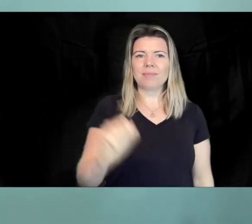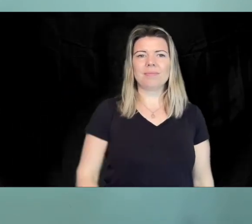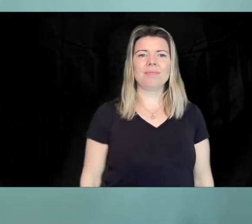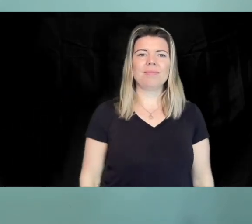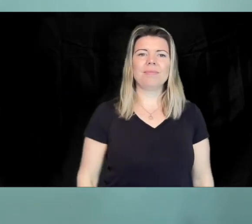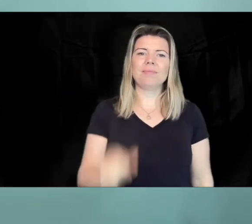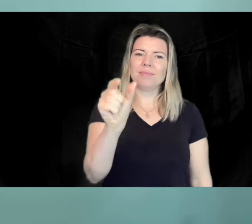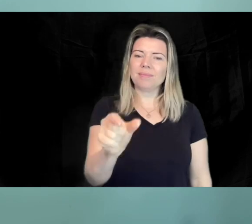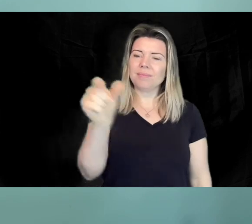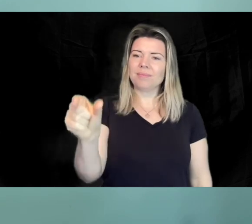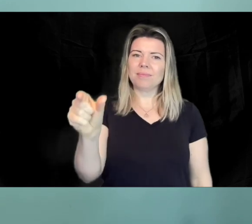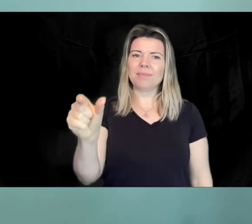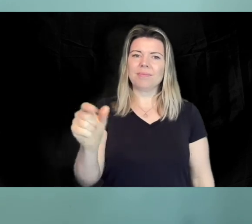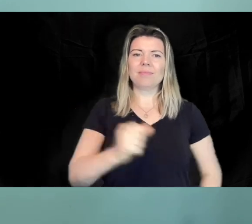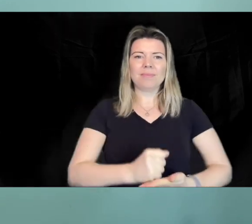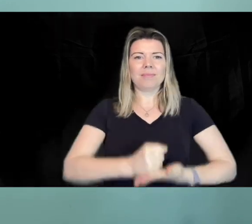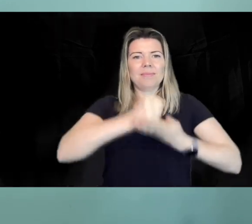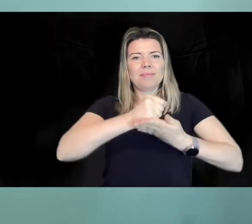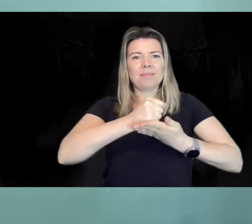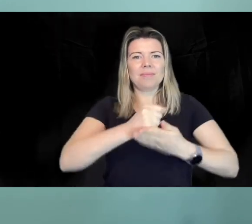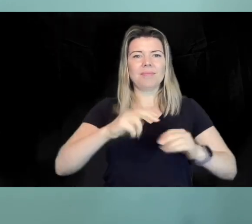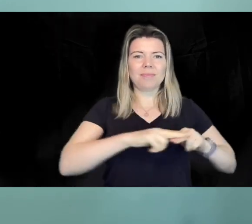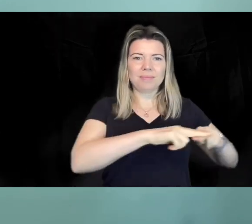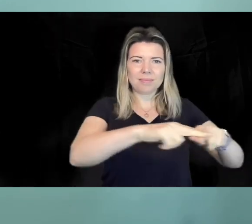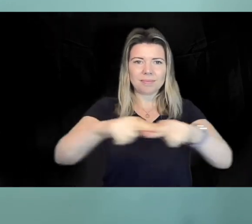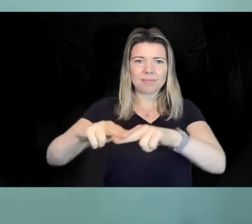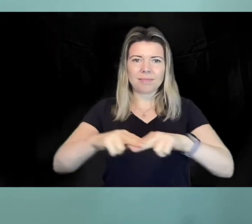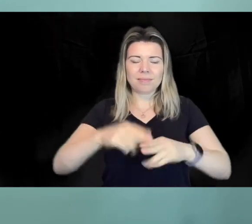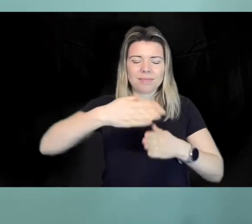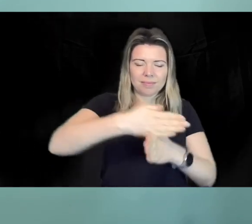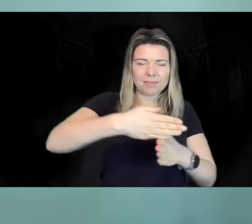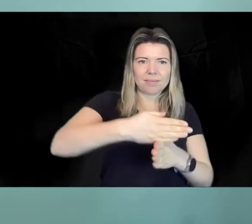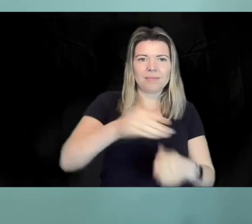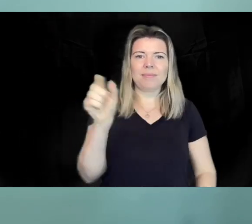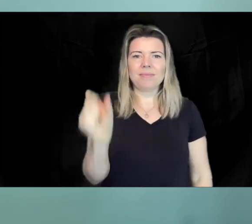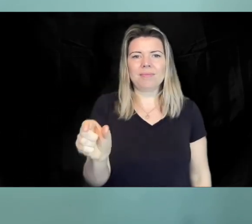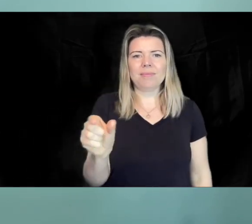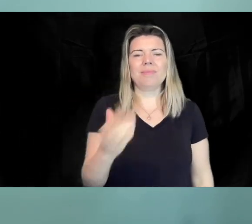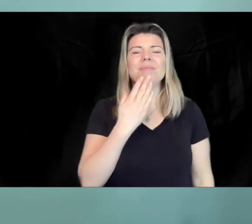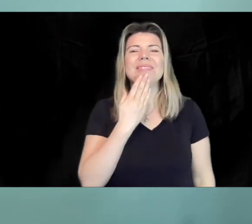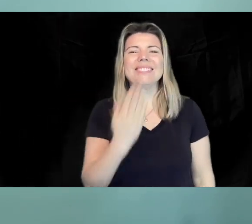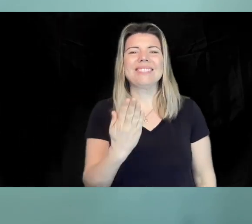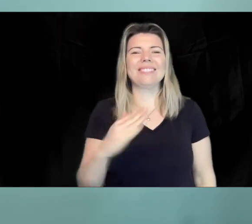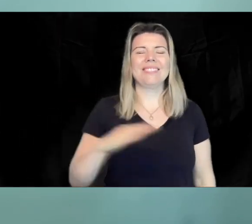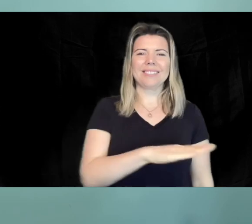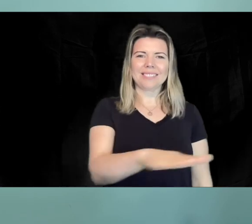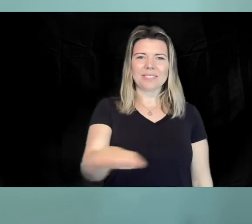that we support, their families, and our staff. We're hugely grateful for the input of everyone